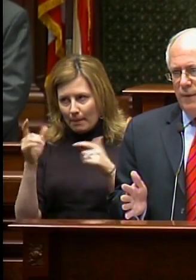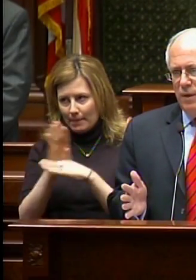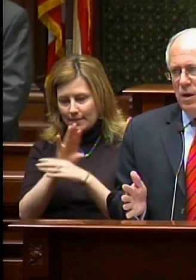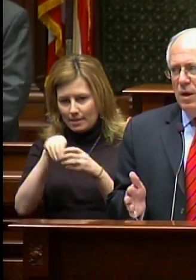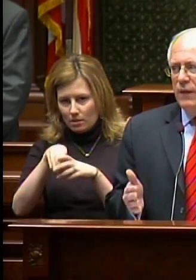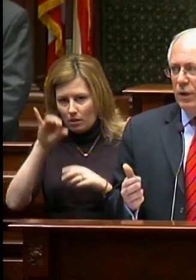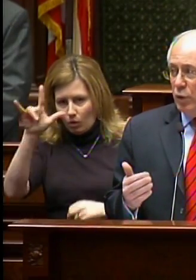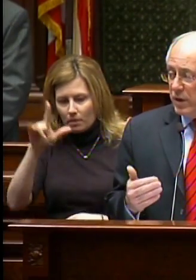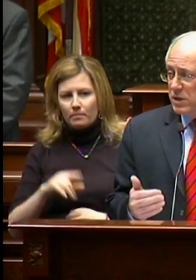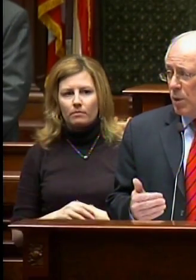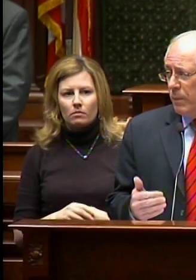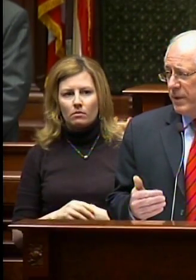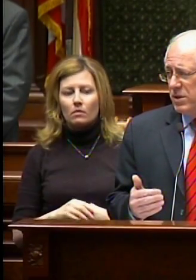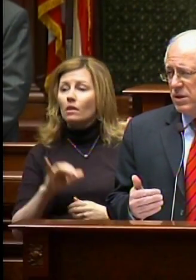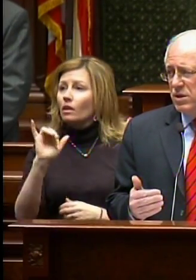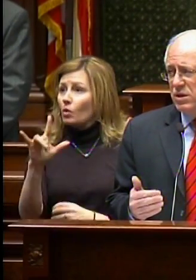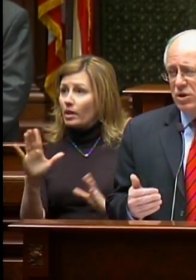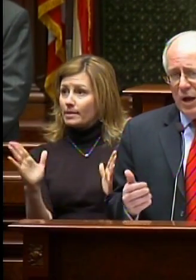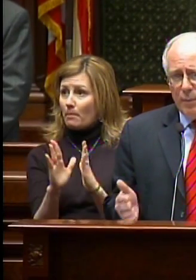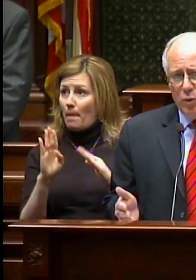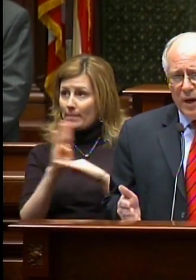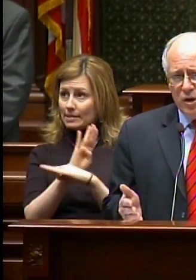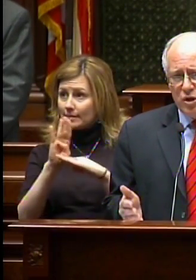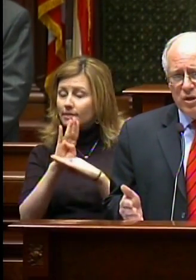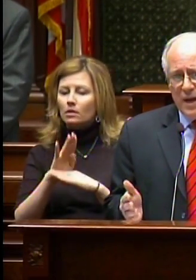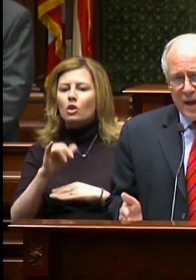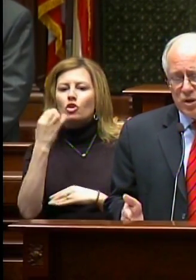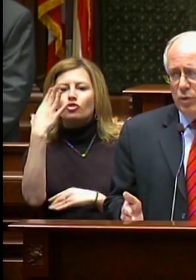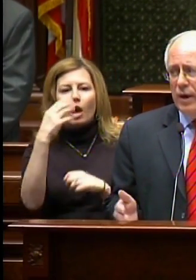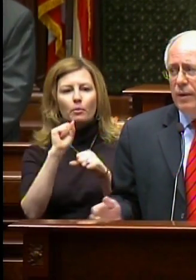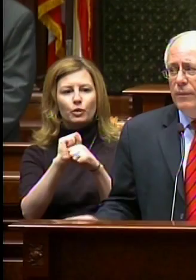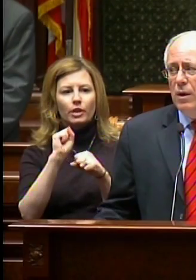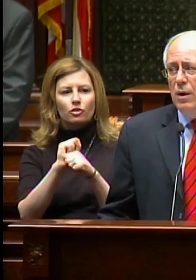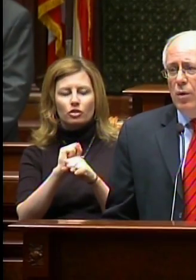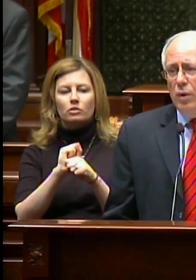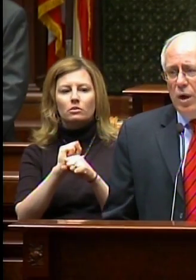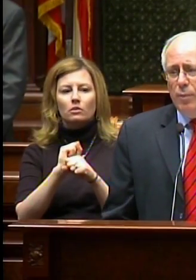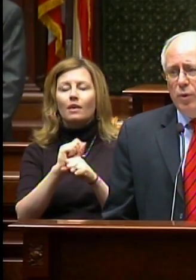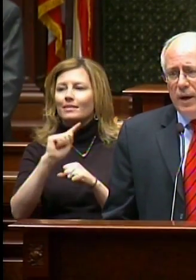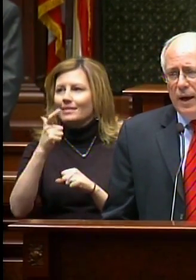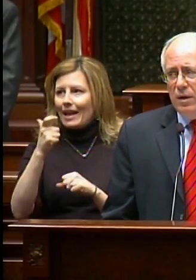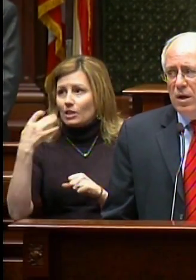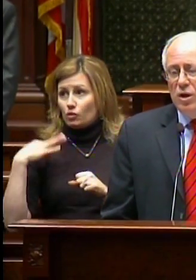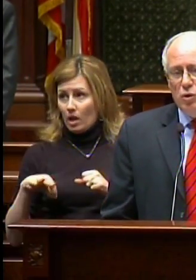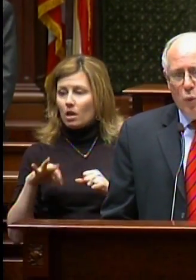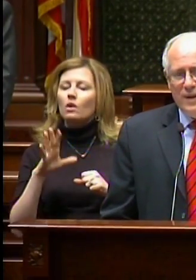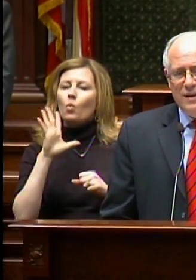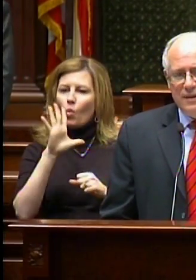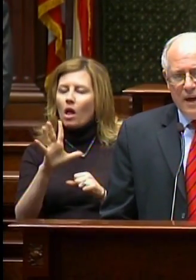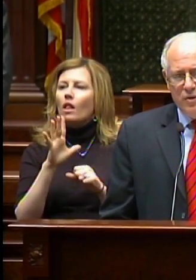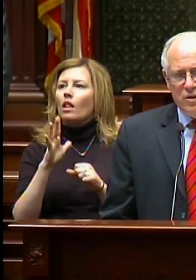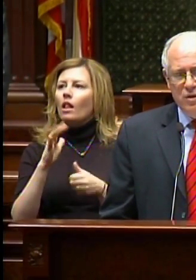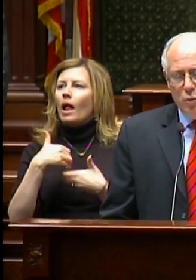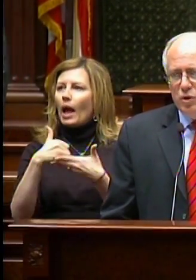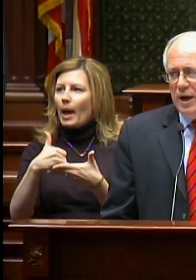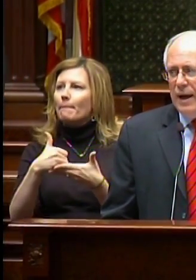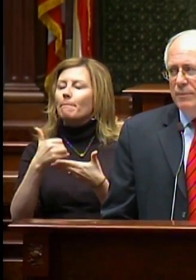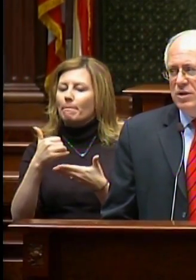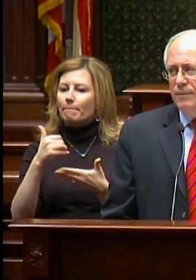The Illinois Small Business Job Creation Tax Credit will help to create 20,000 new jobs.